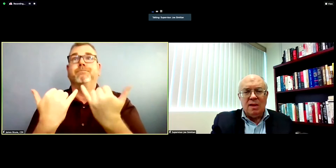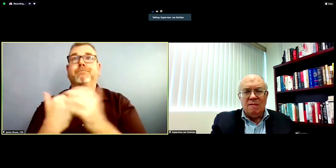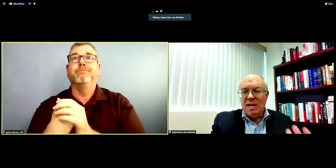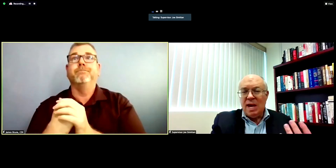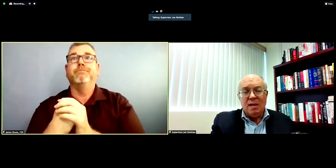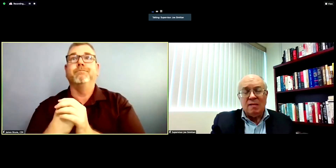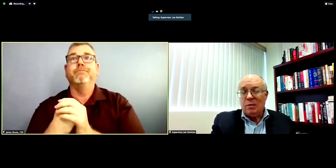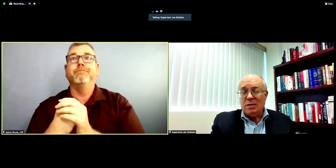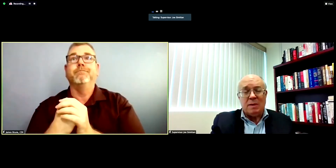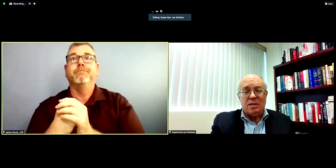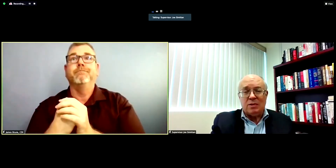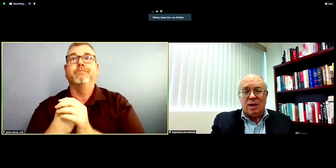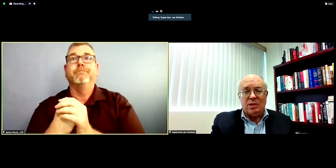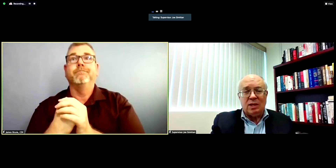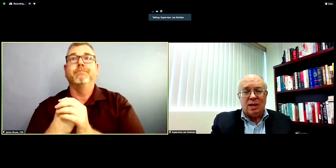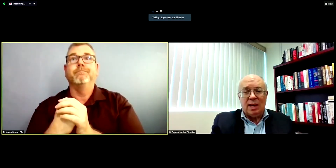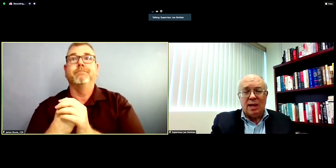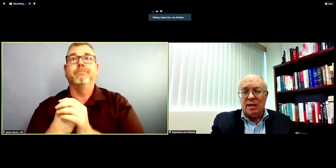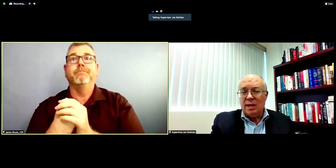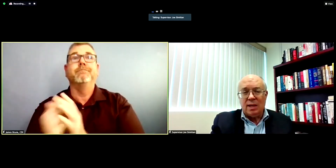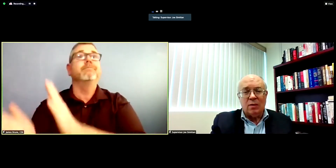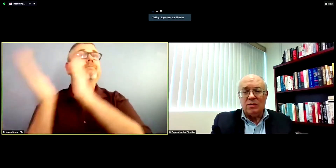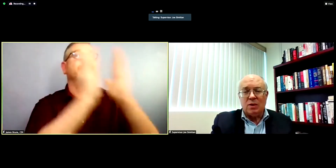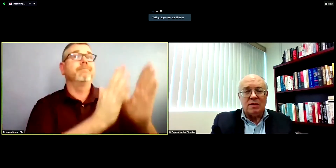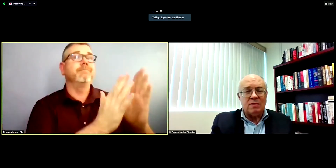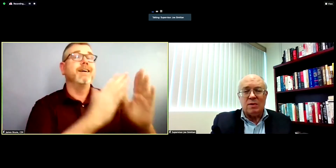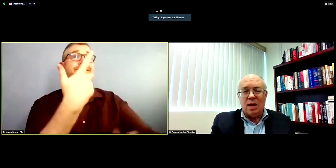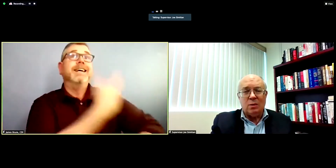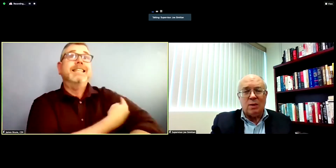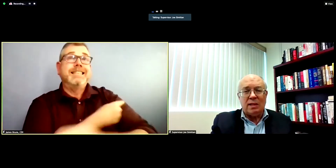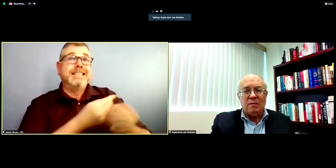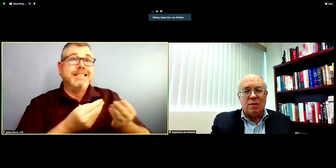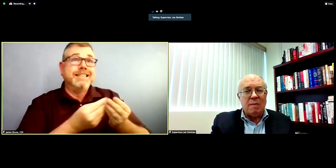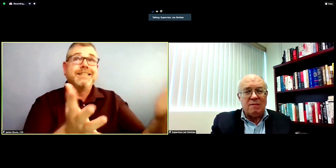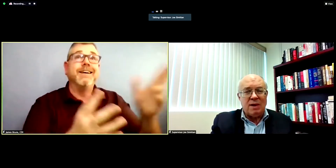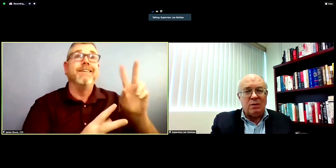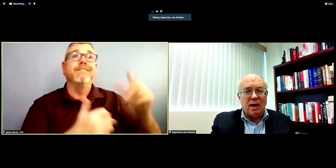the V.A., the veterans administration and Indian Health Service directly from the Federal